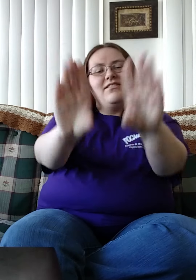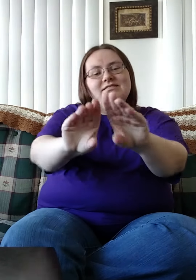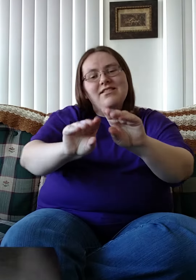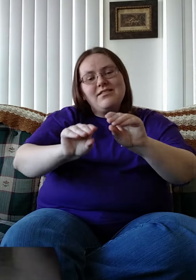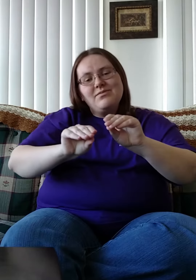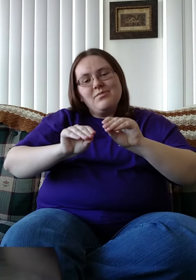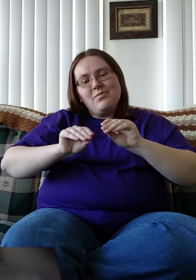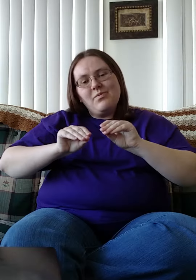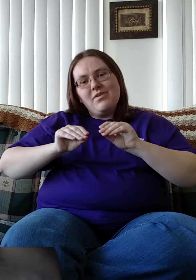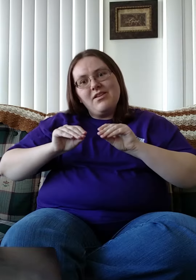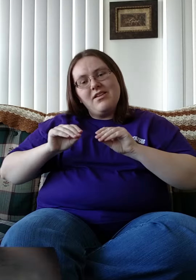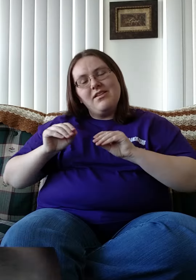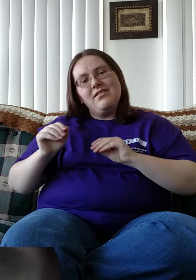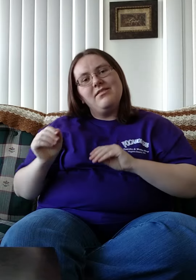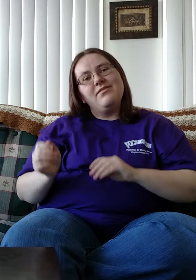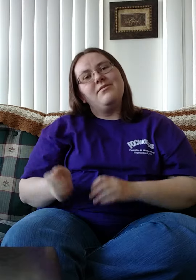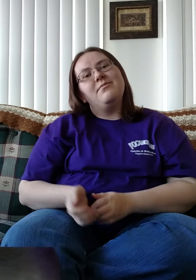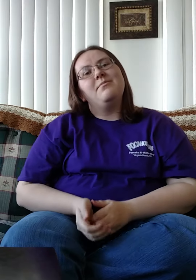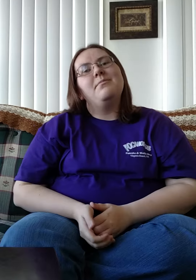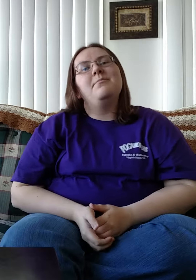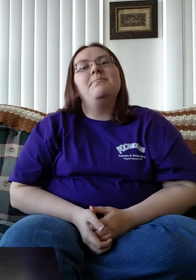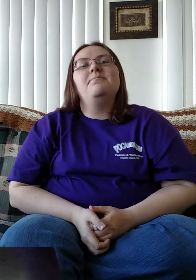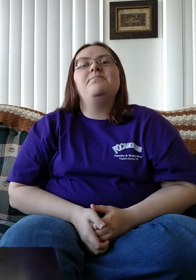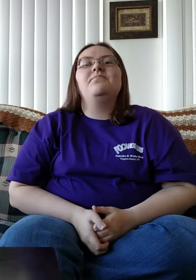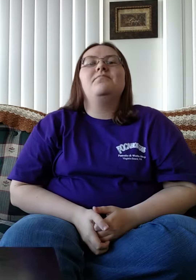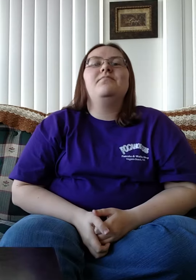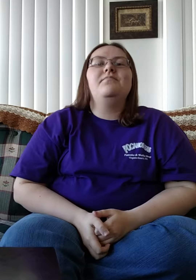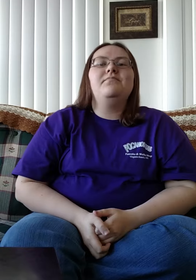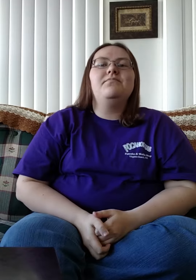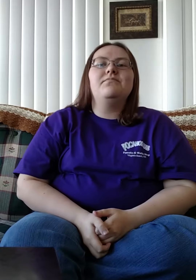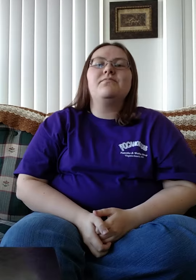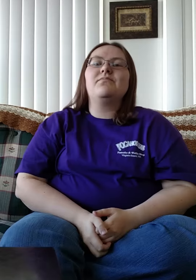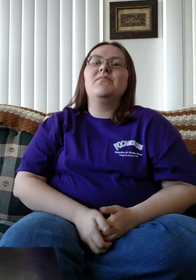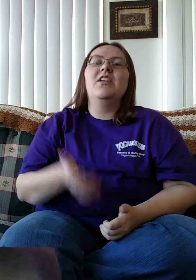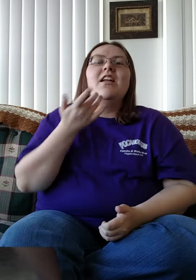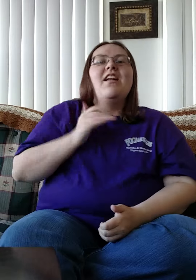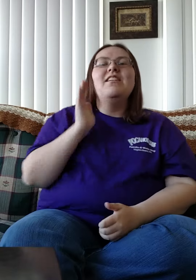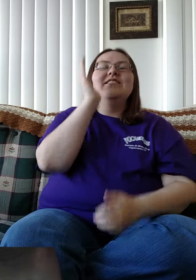And takes away